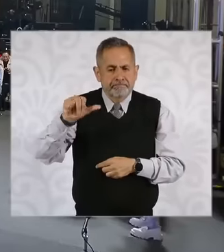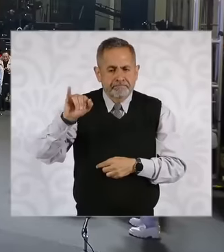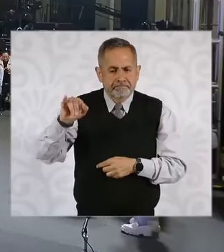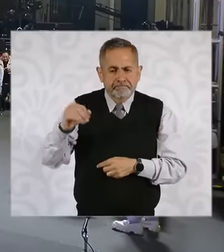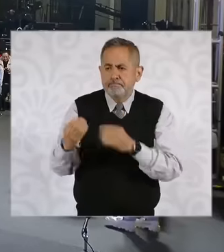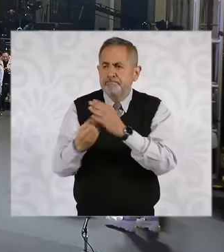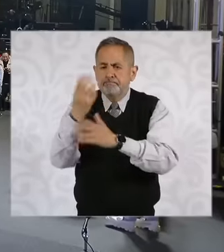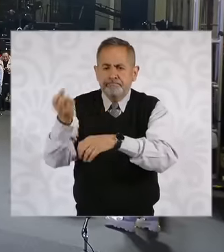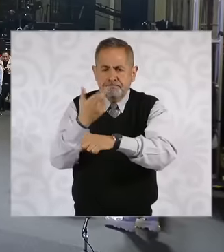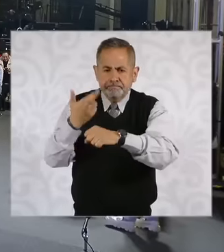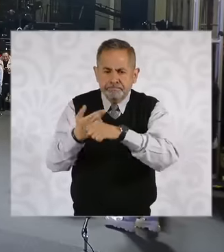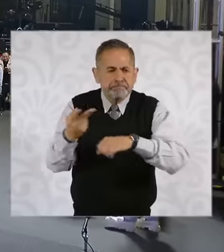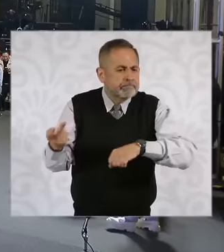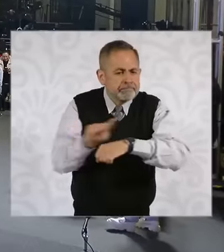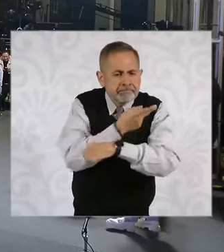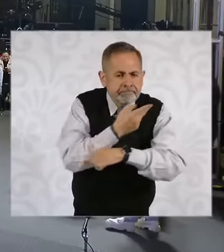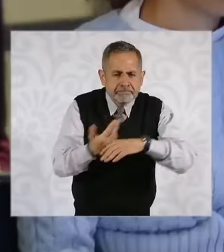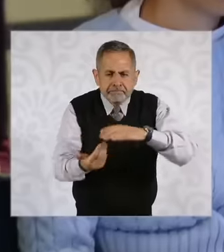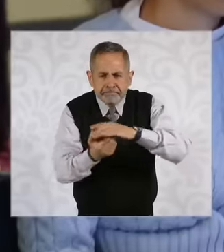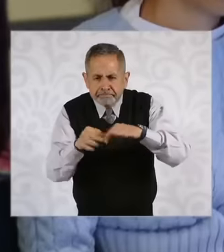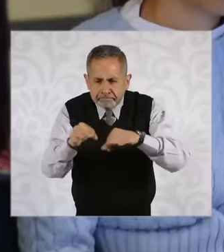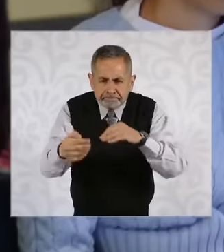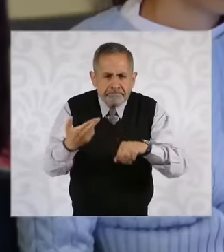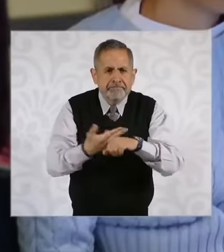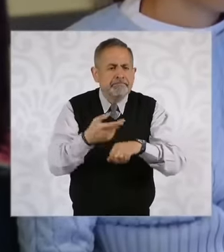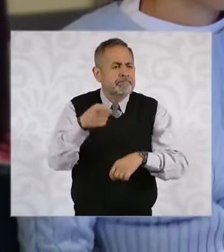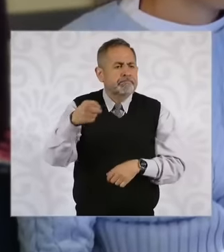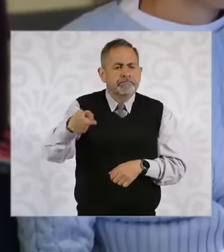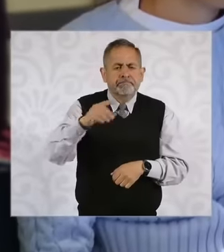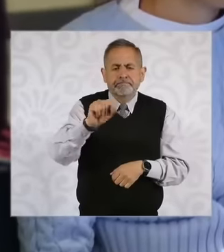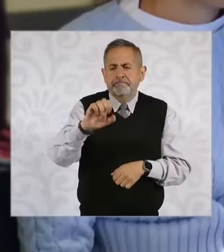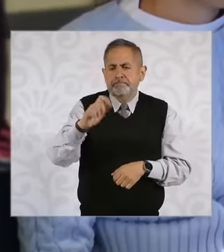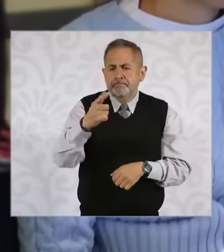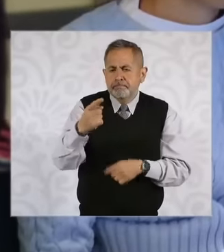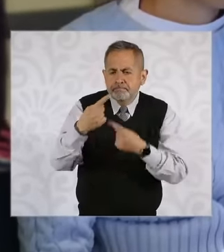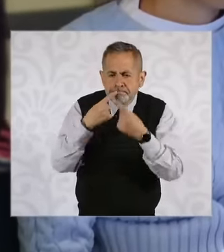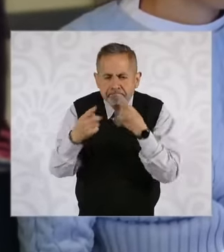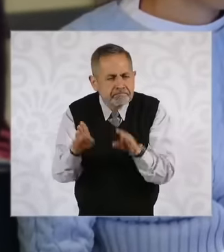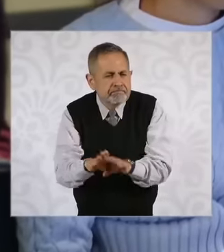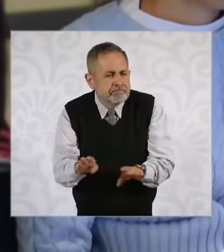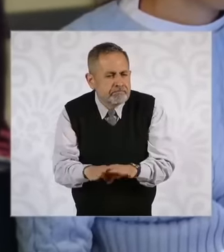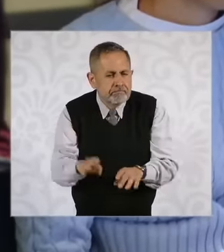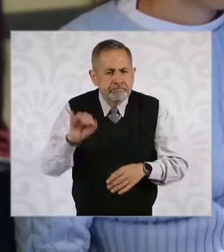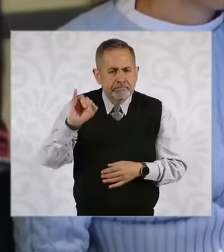the work tables are going with the governance and how the system of access